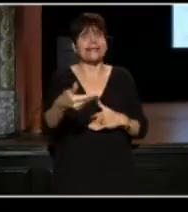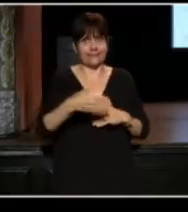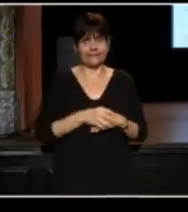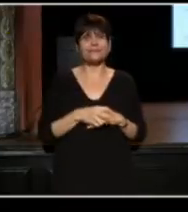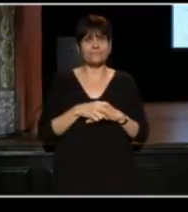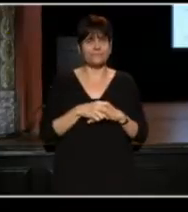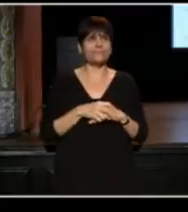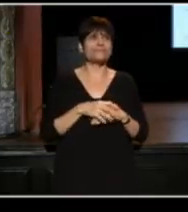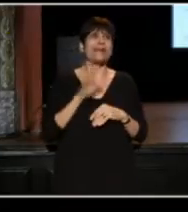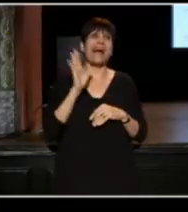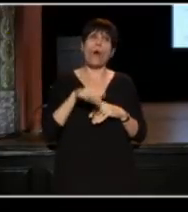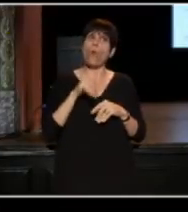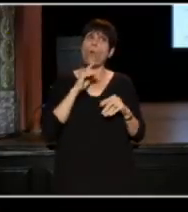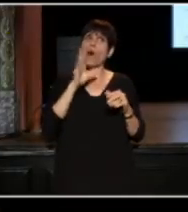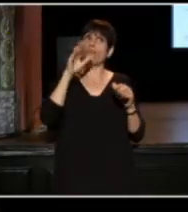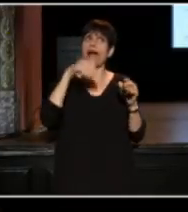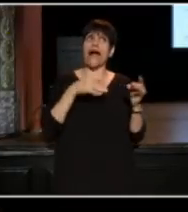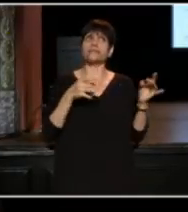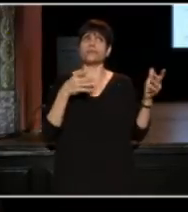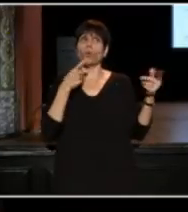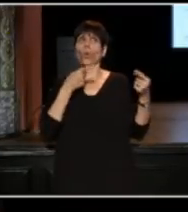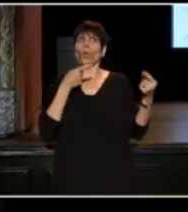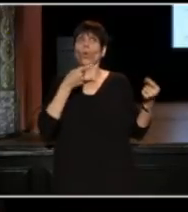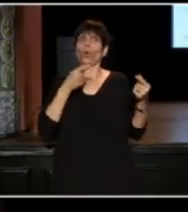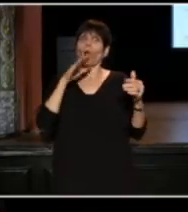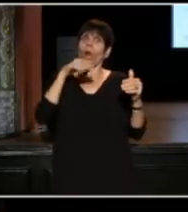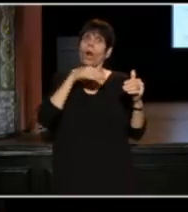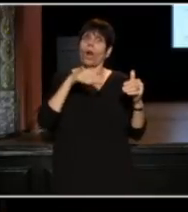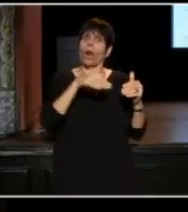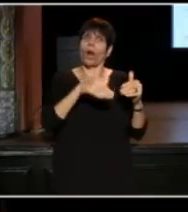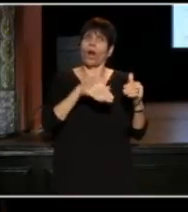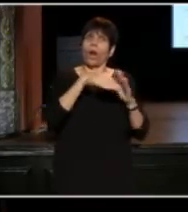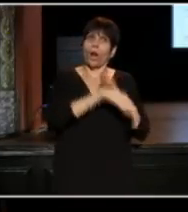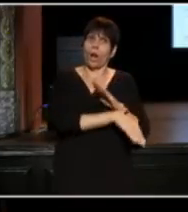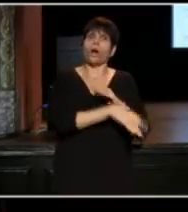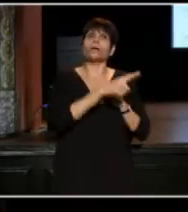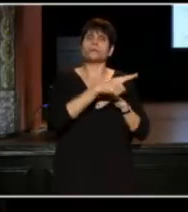and that's a slippery slope. So sister is on it.